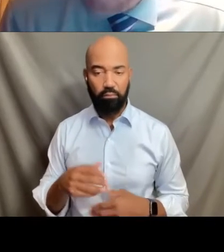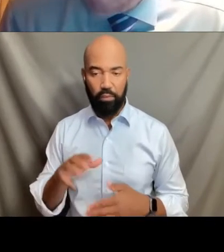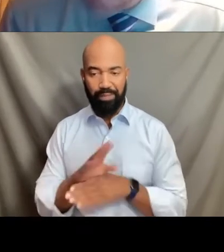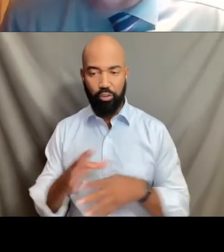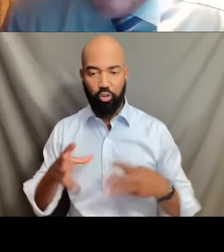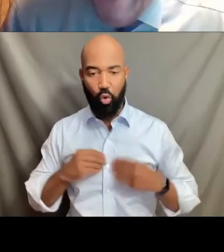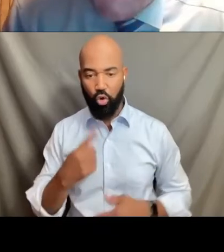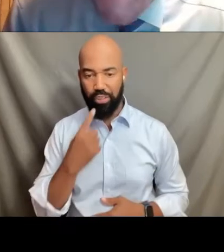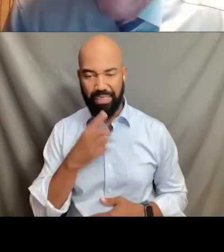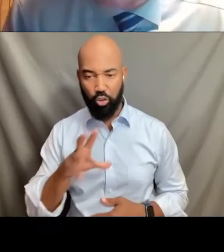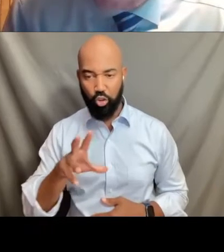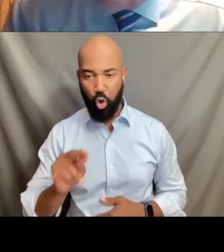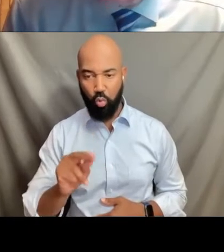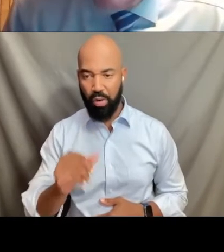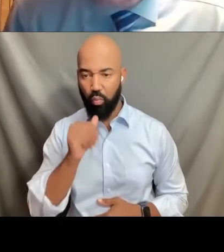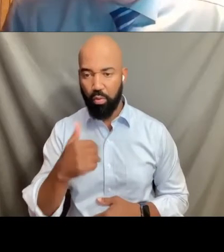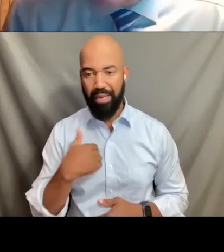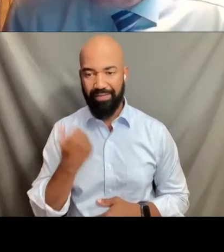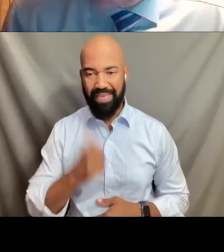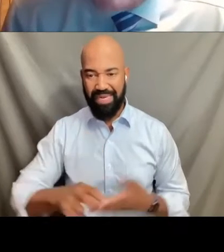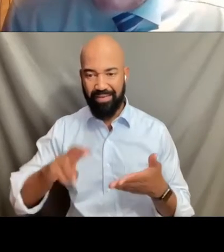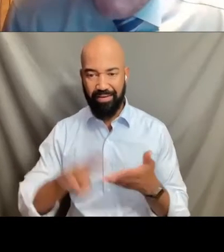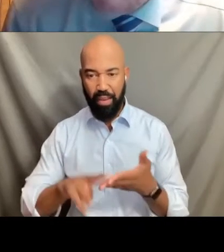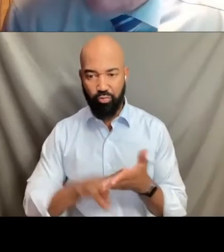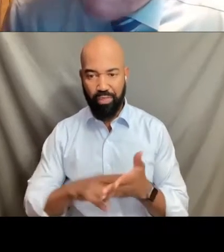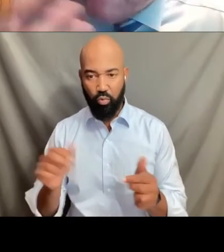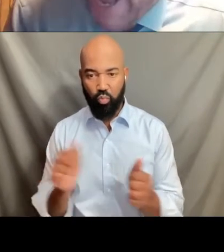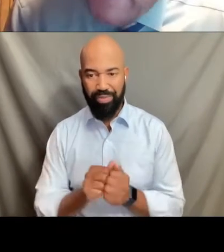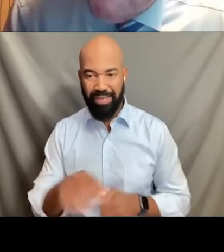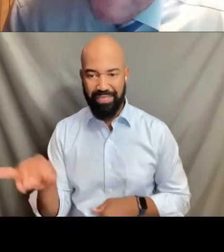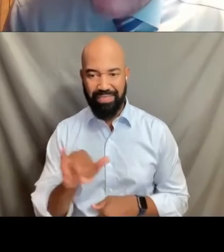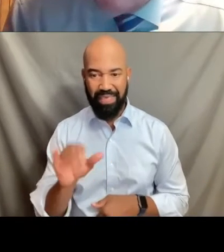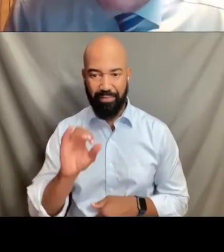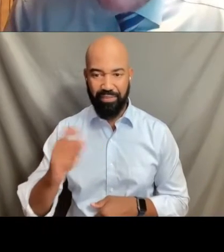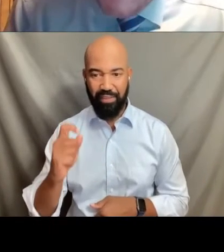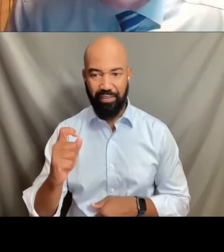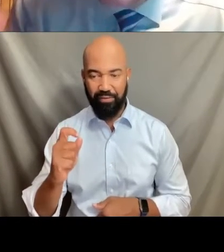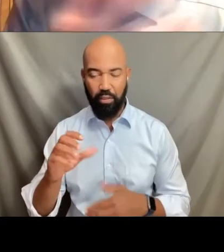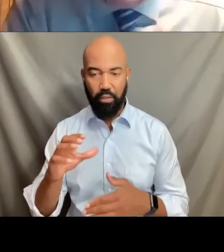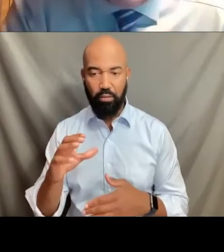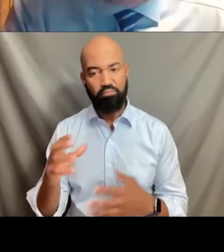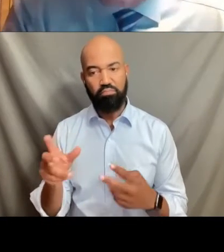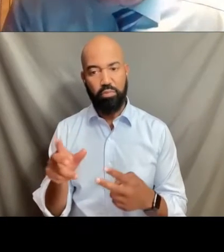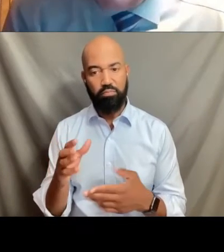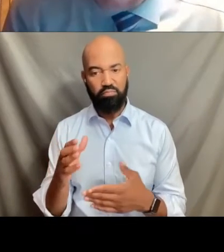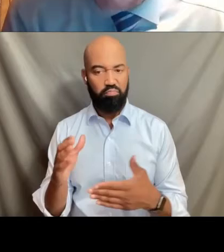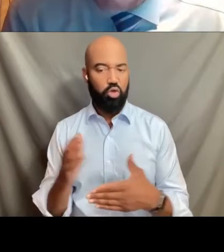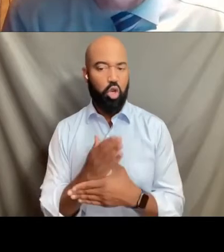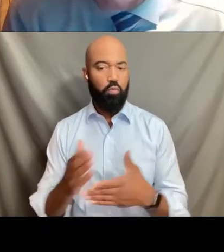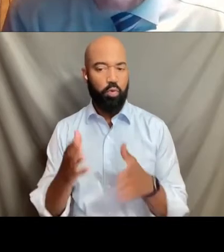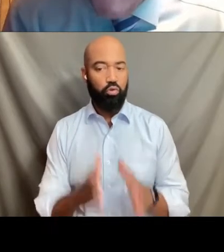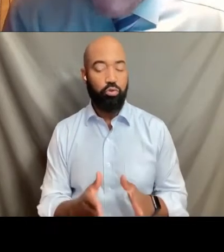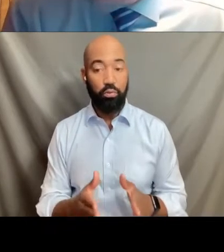in commercial contracts with same sex couples, same kind of thing. Instead of a cake, it's website services.